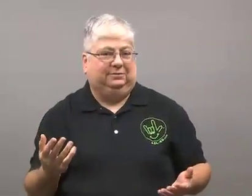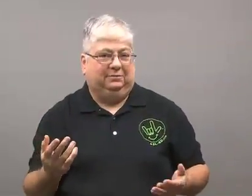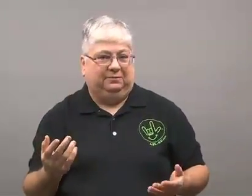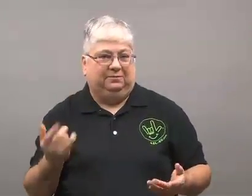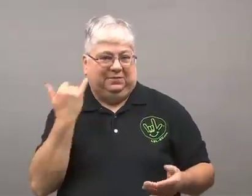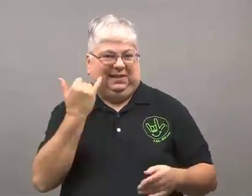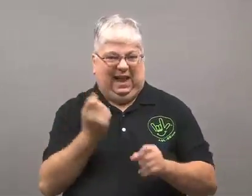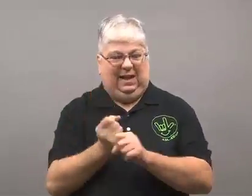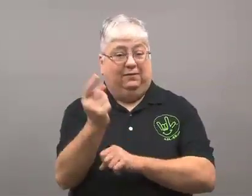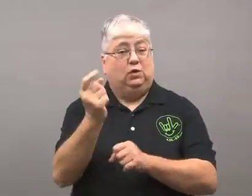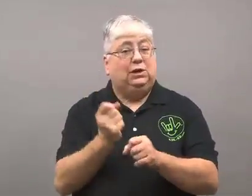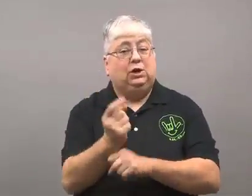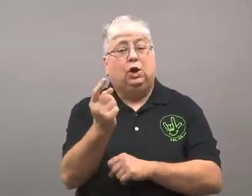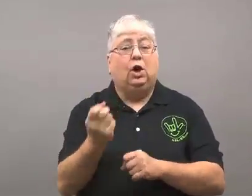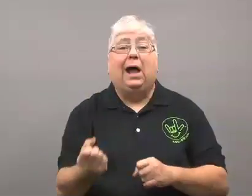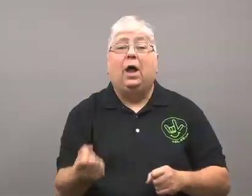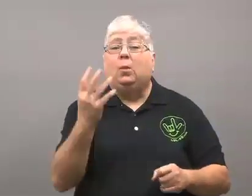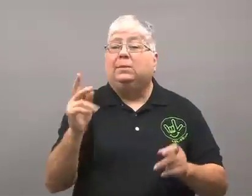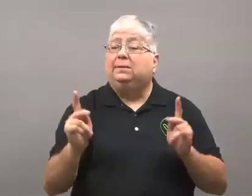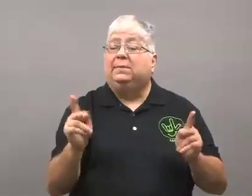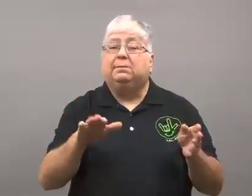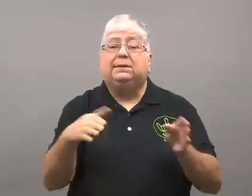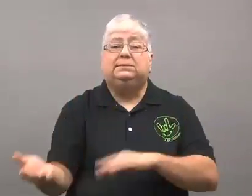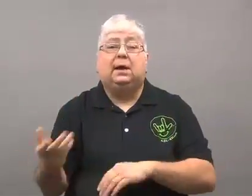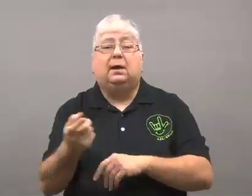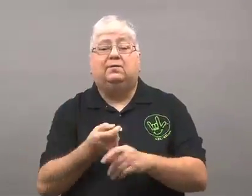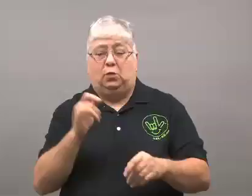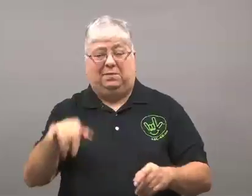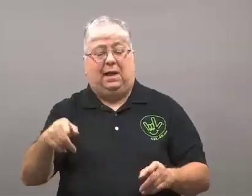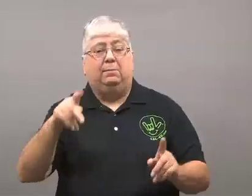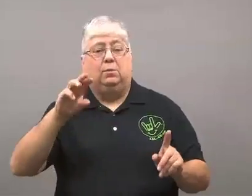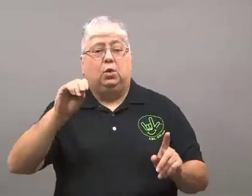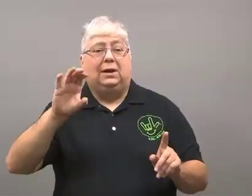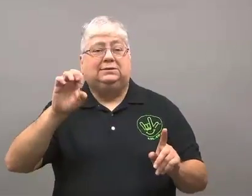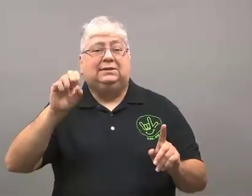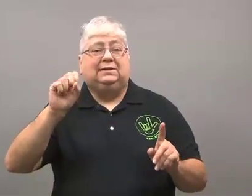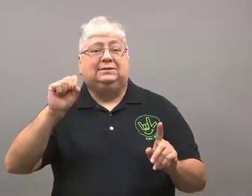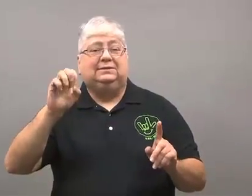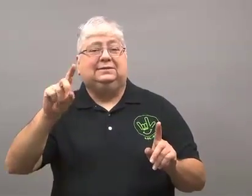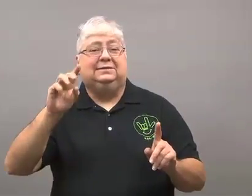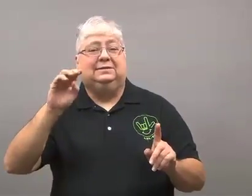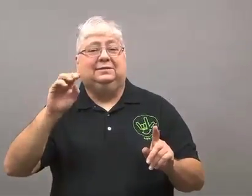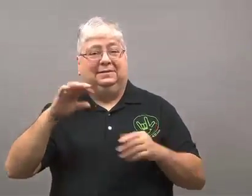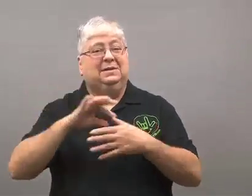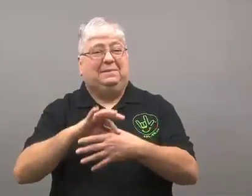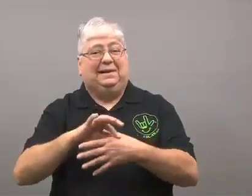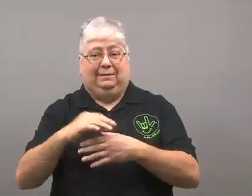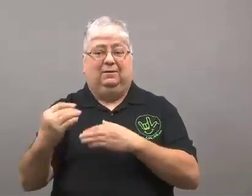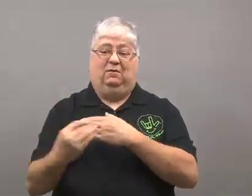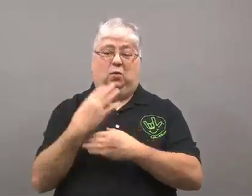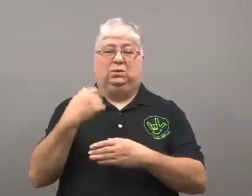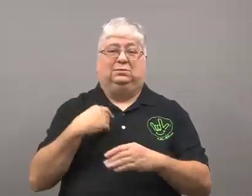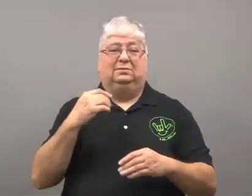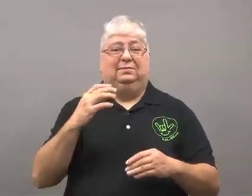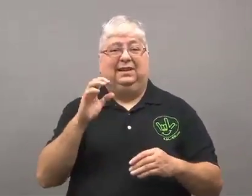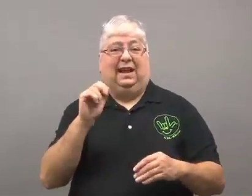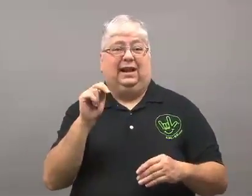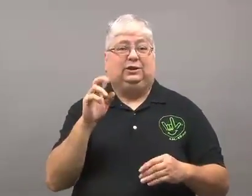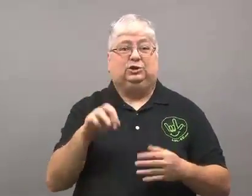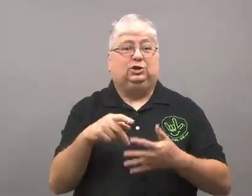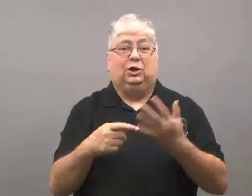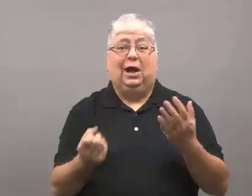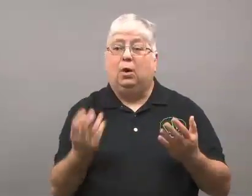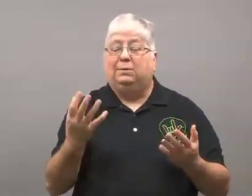Every year those that die from cancer caused by the meat they consumed,